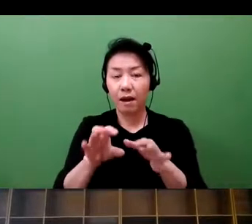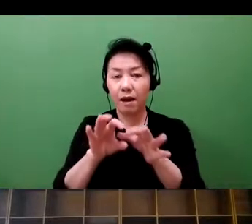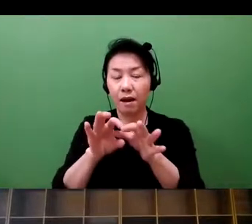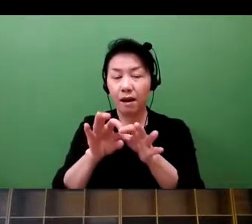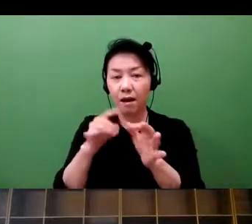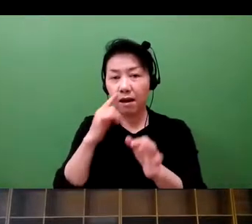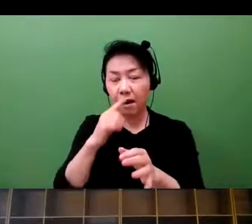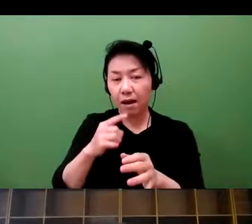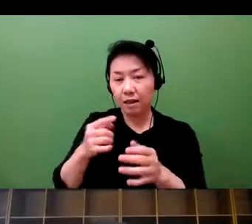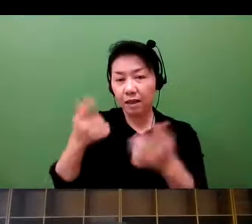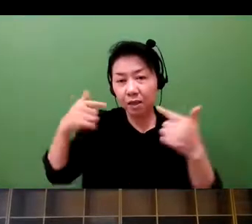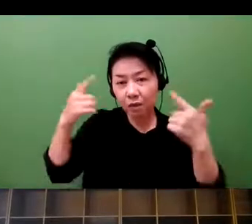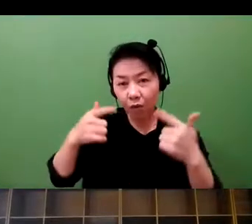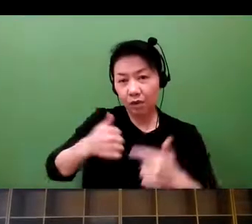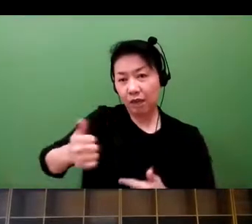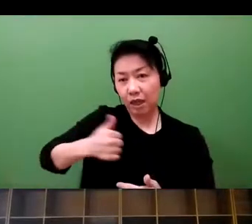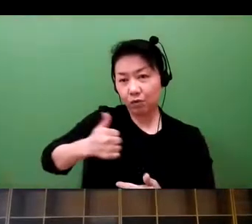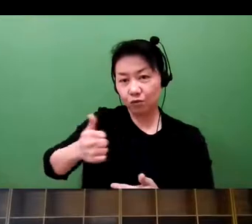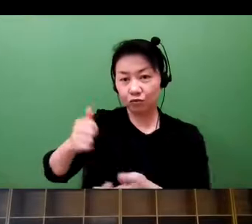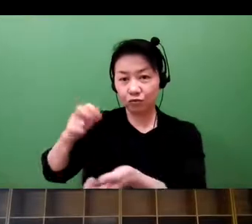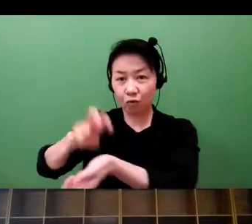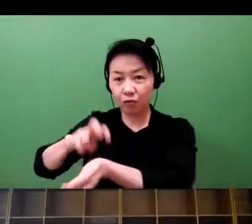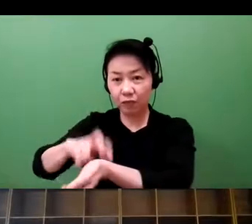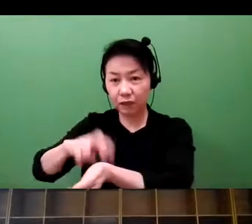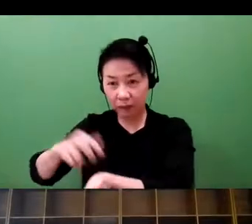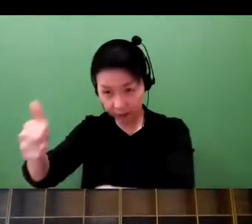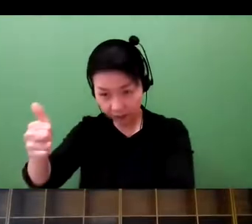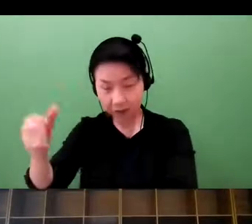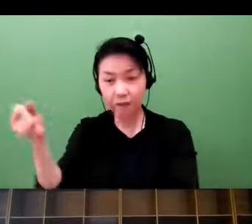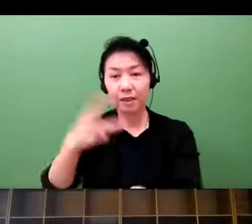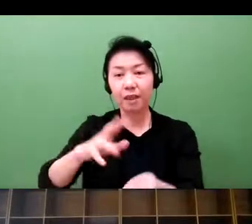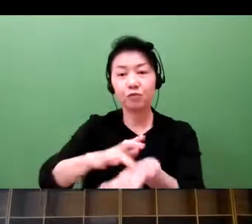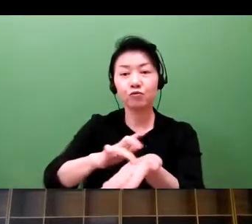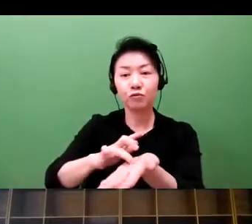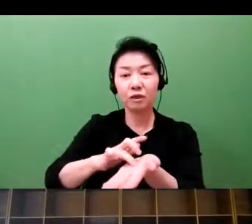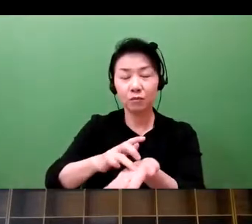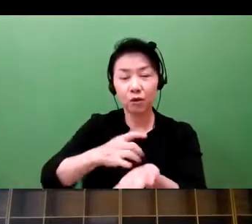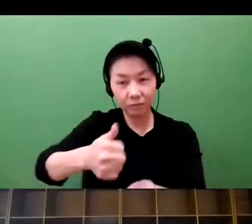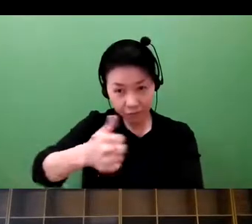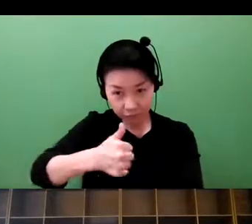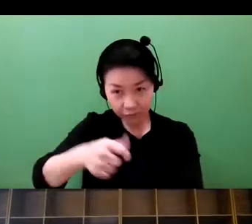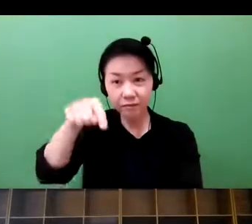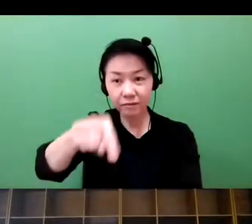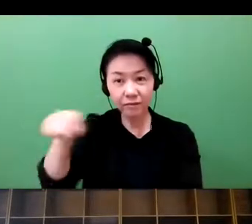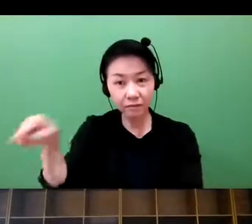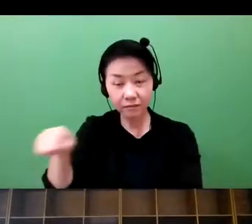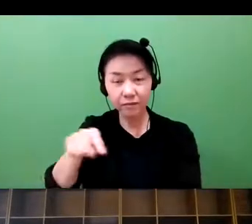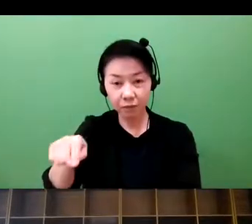This is for the home doctor or the home pharmacy. I'm sure that you've heard about these concepts.